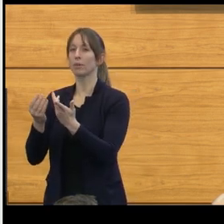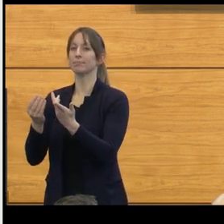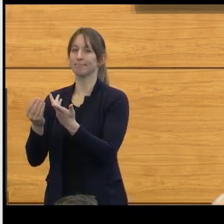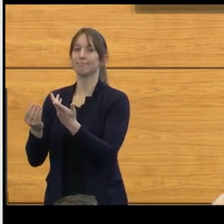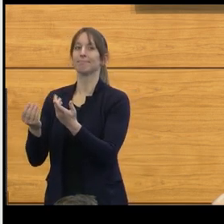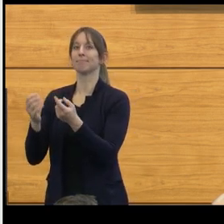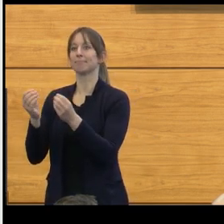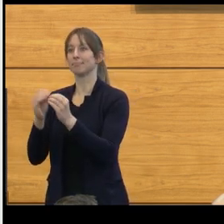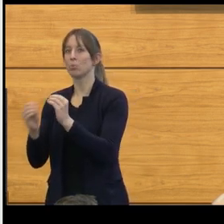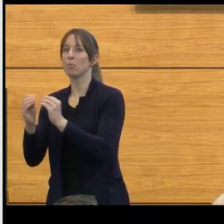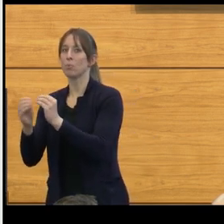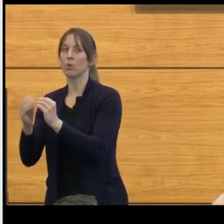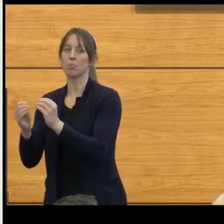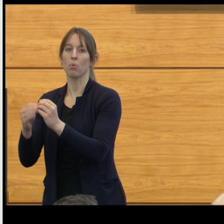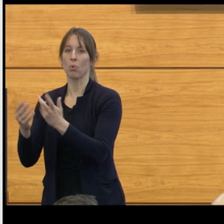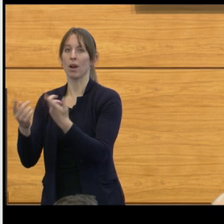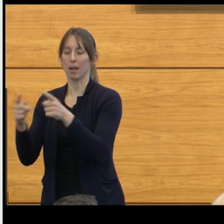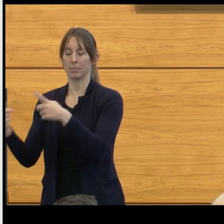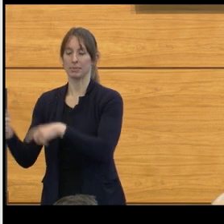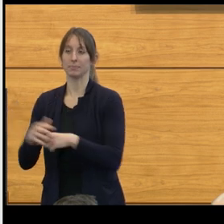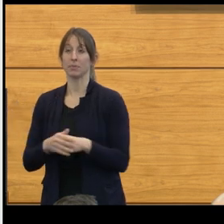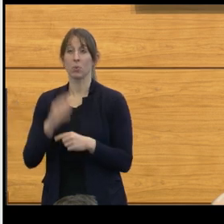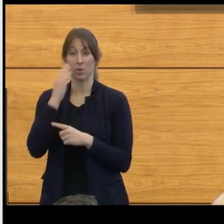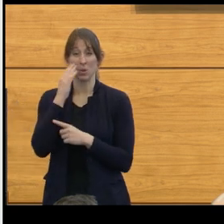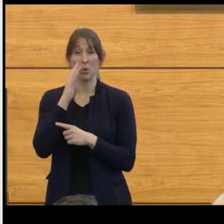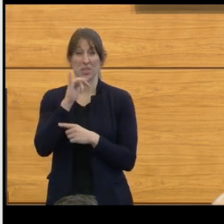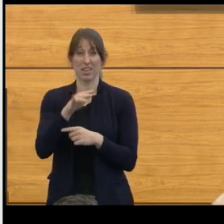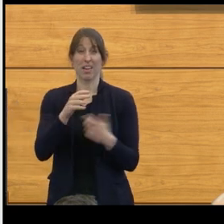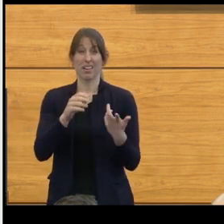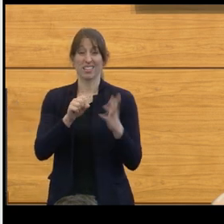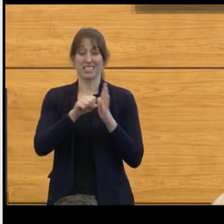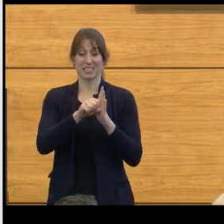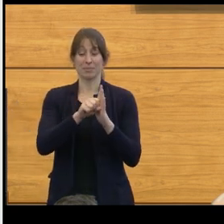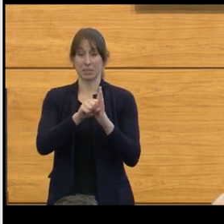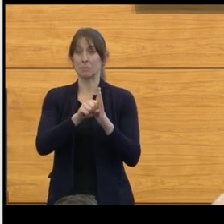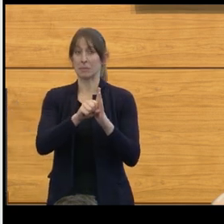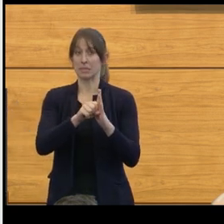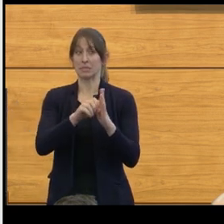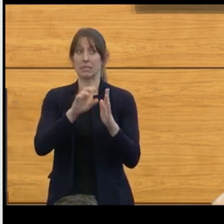are more likely to become important the further down the cerebellar tonsil goes.